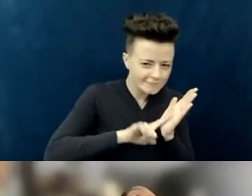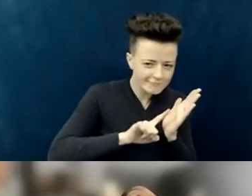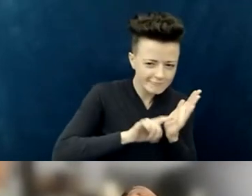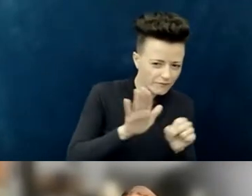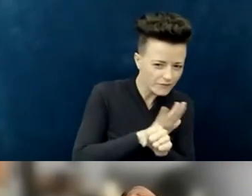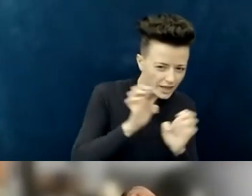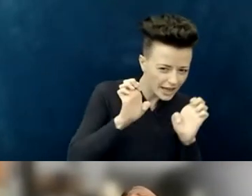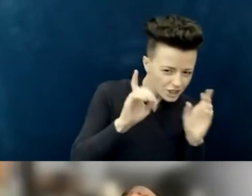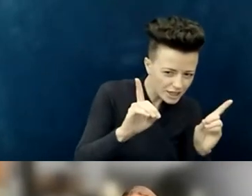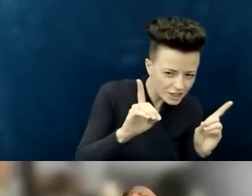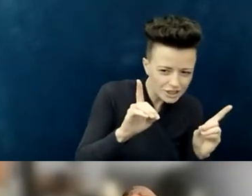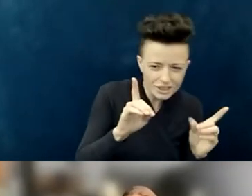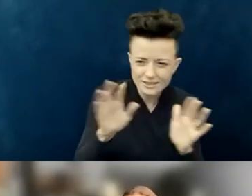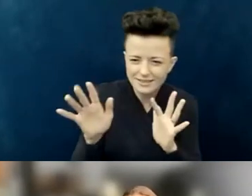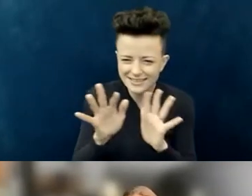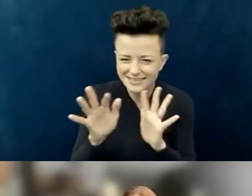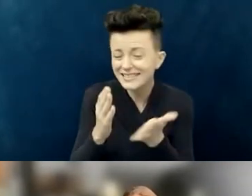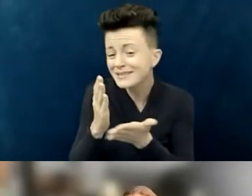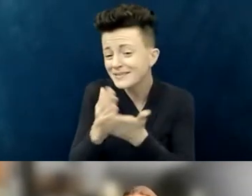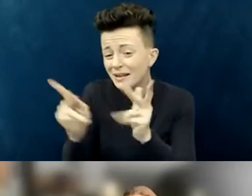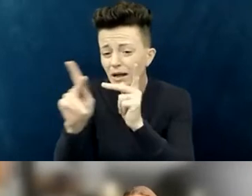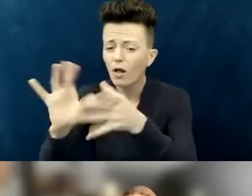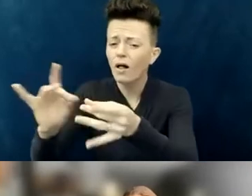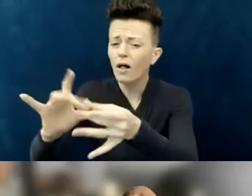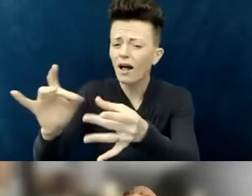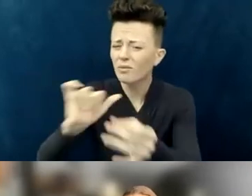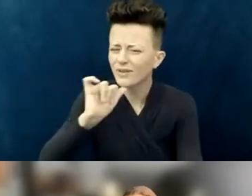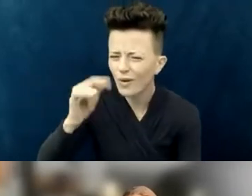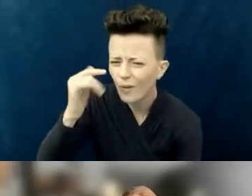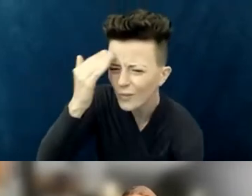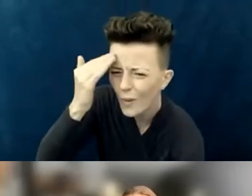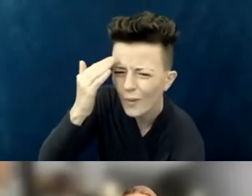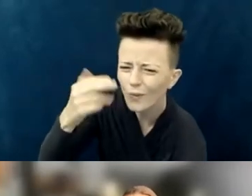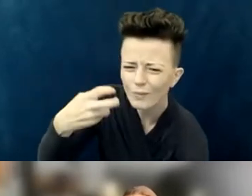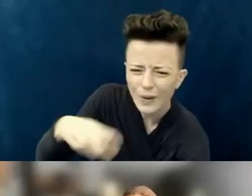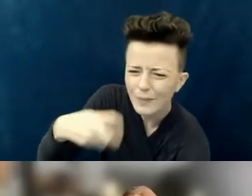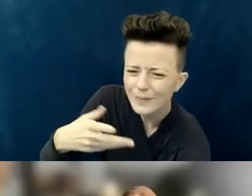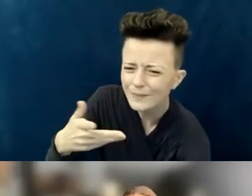what it's about, so getting them involved in helping problem solve and coming up with something that, in the long run,